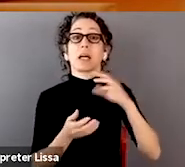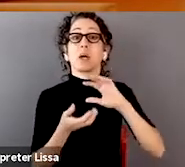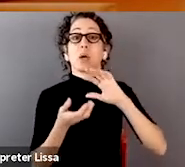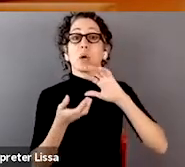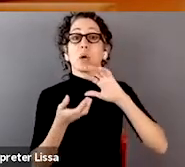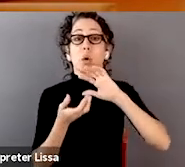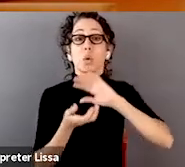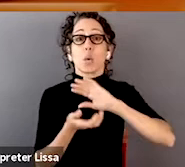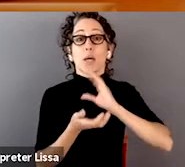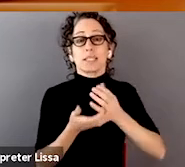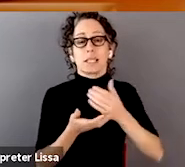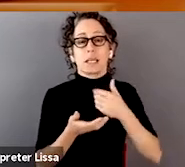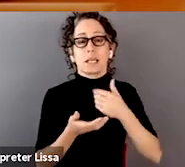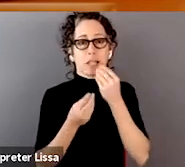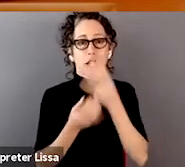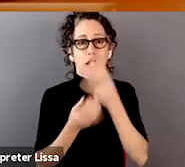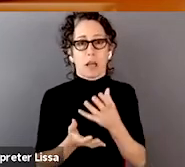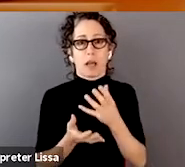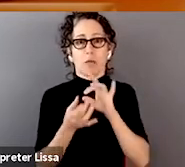or physician visit statistics,